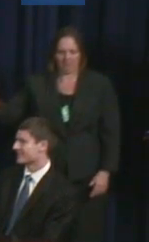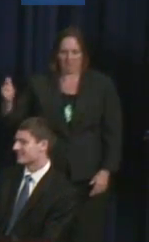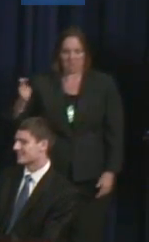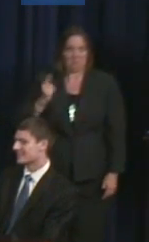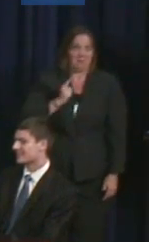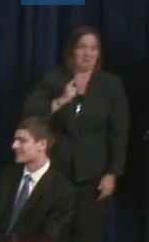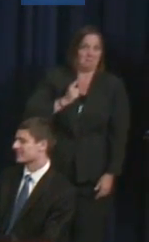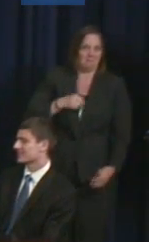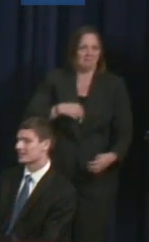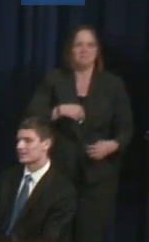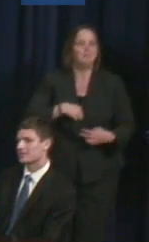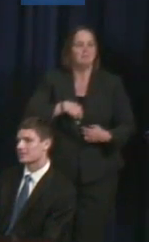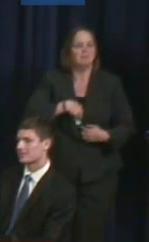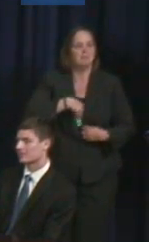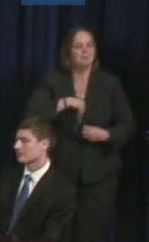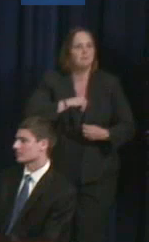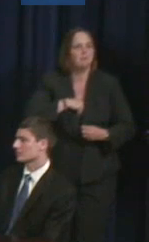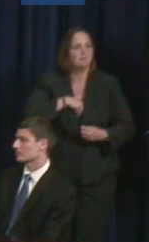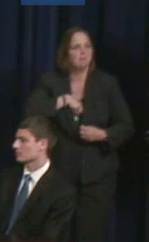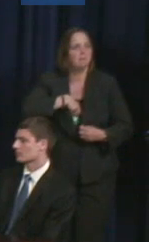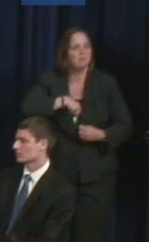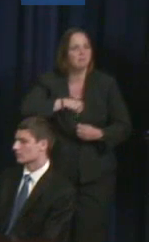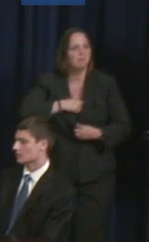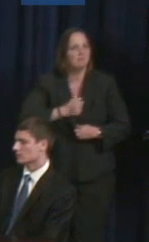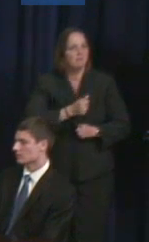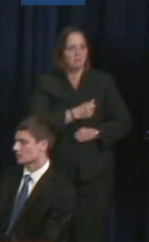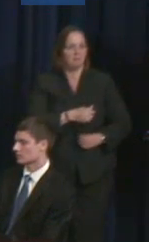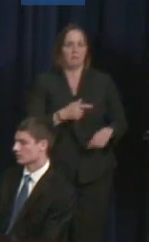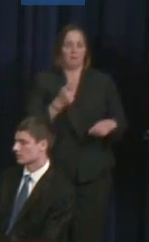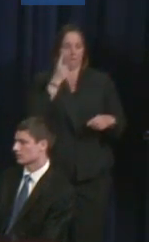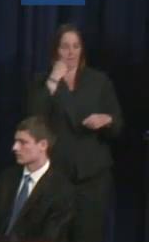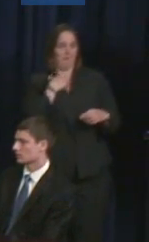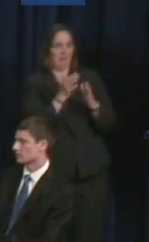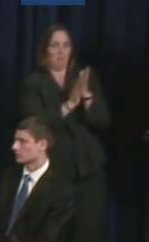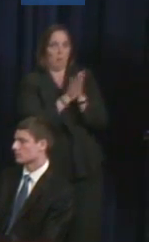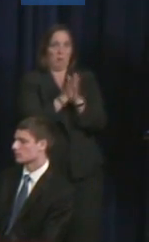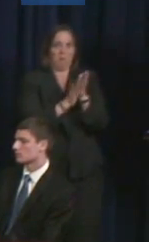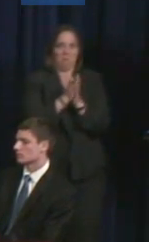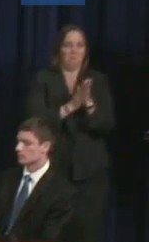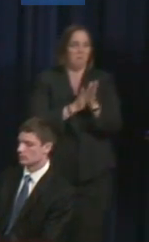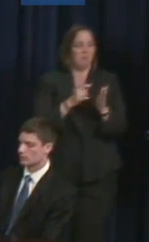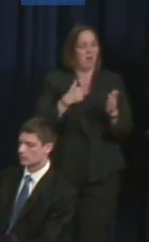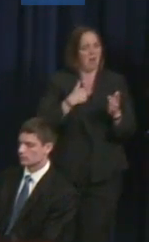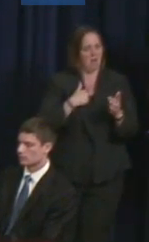So in terms of my motivation, I live with depression and anxiety and I decided that I wanted to use